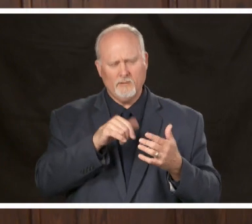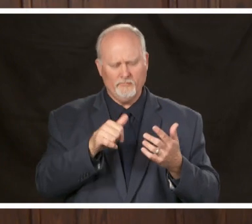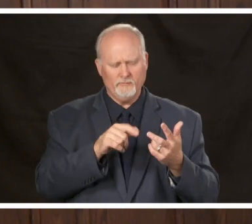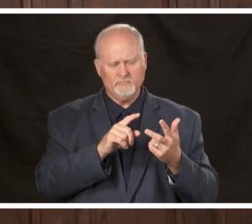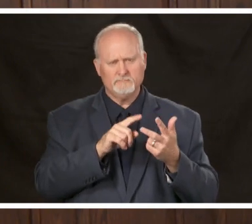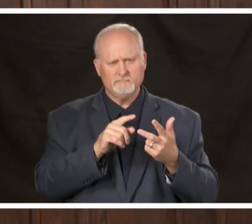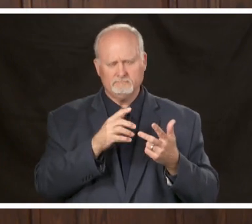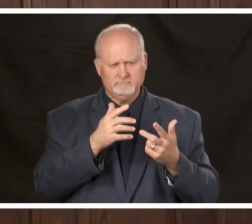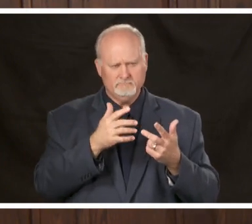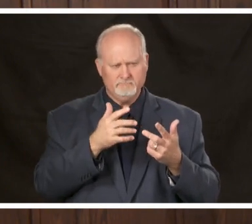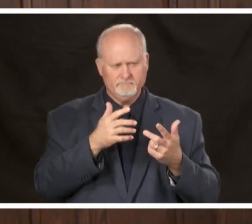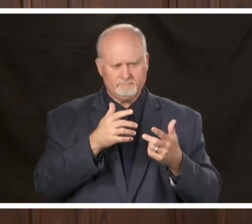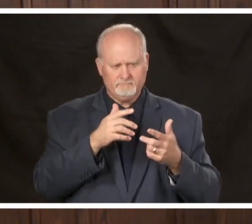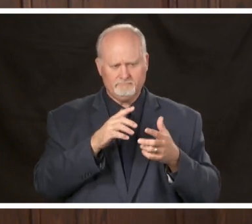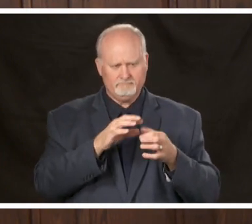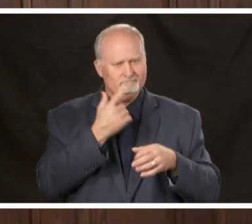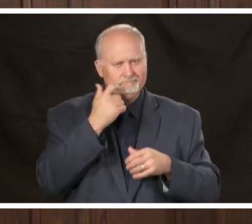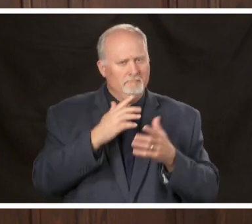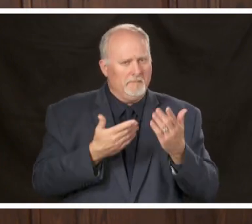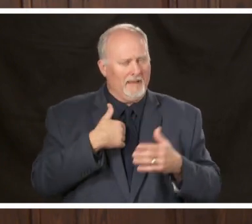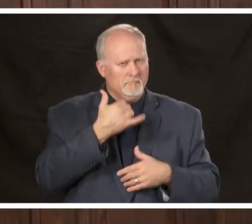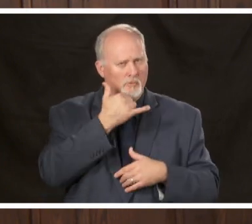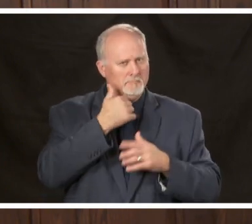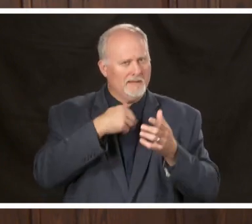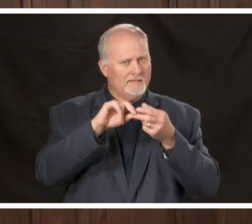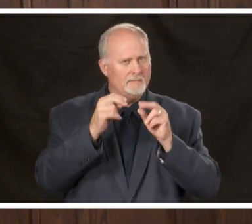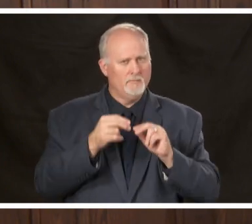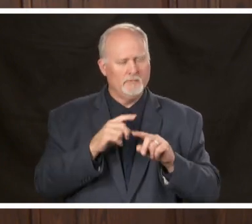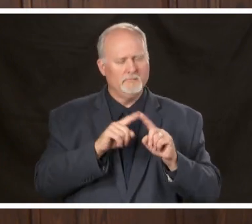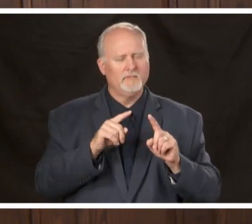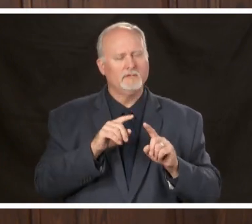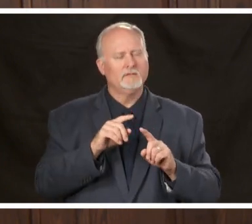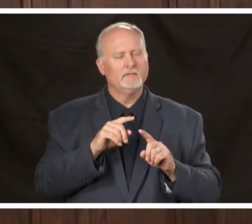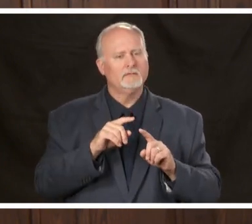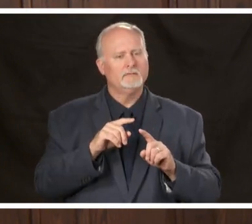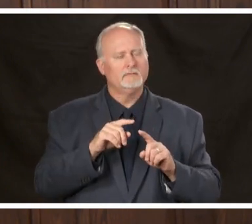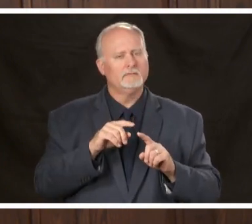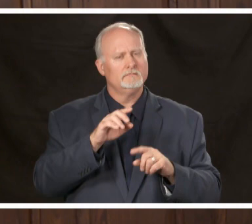right I'll listen back to when you said it at the beginning but um so we're